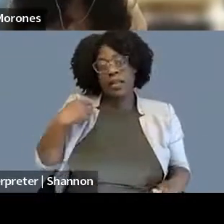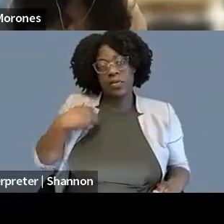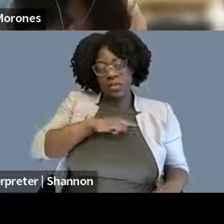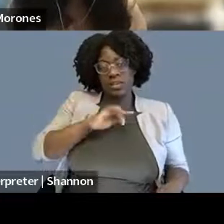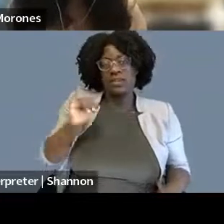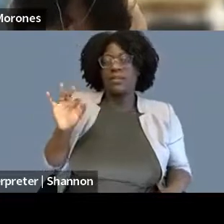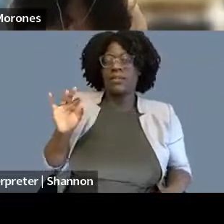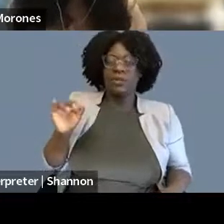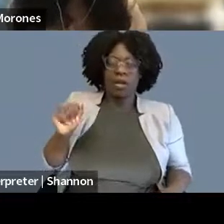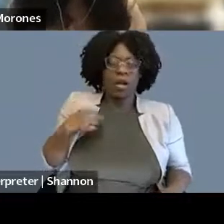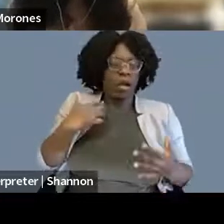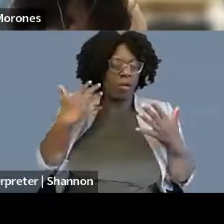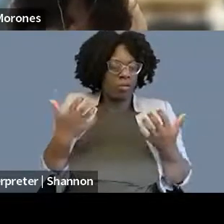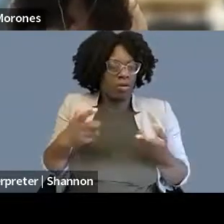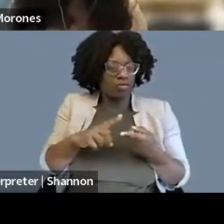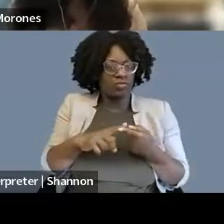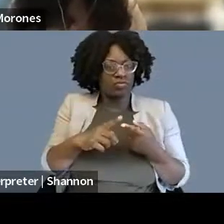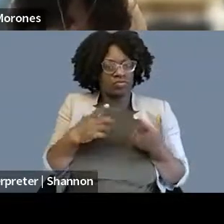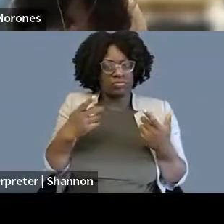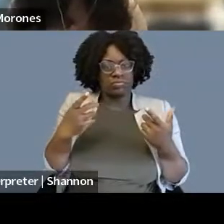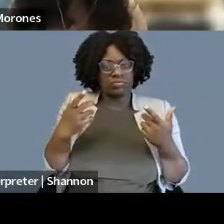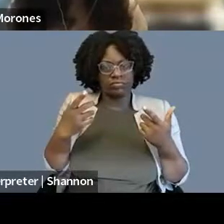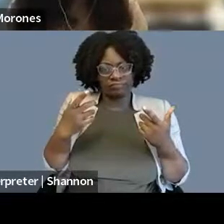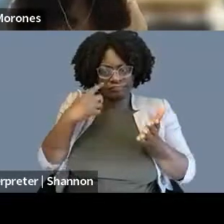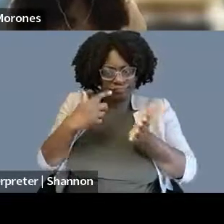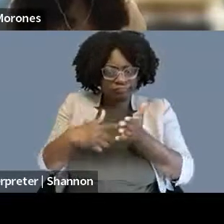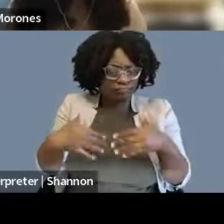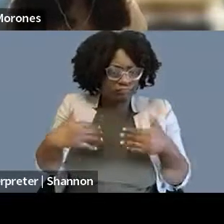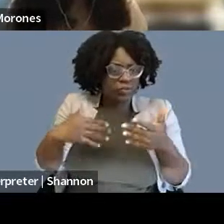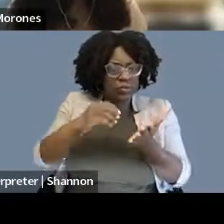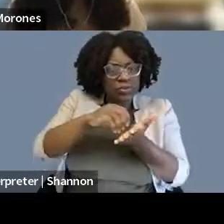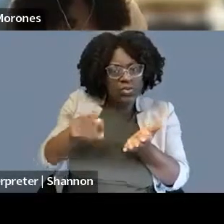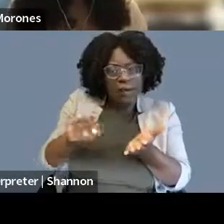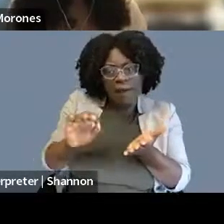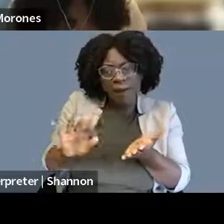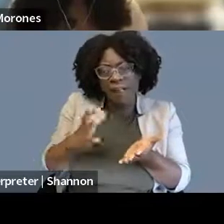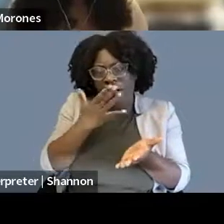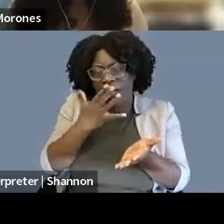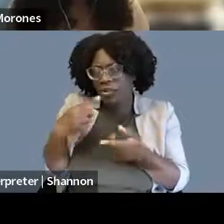knowing that advice from any of us who have sort of made it through the pipeline